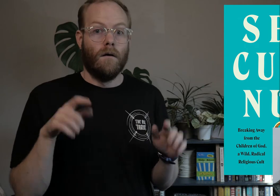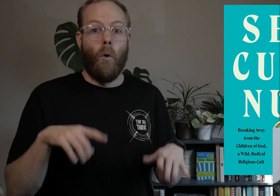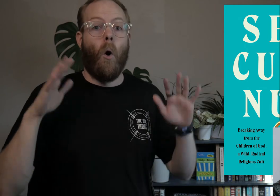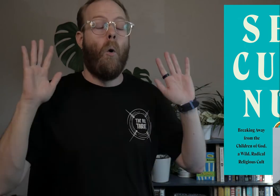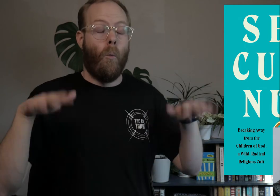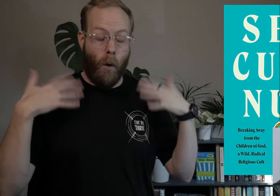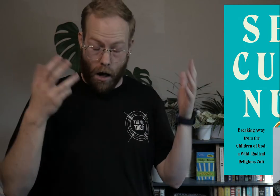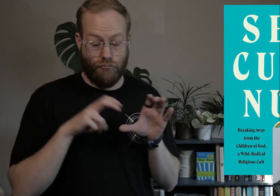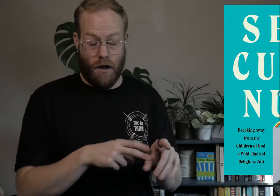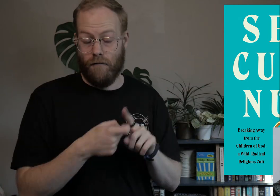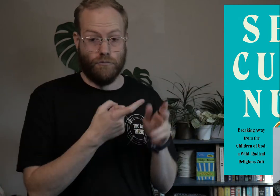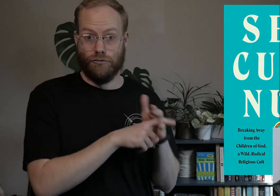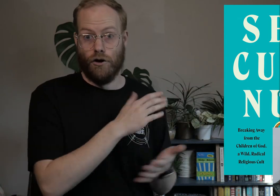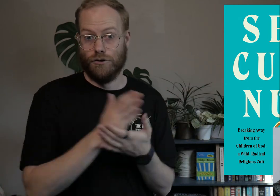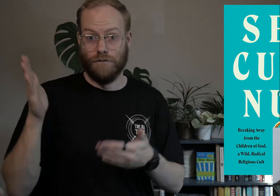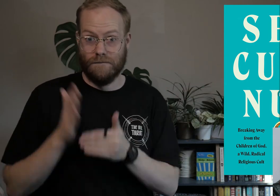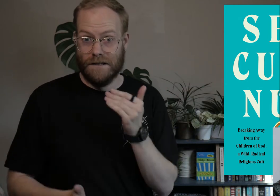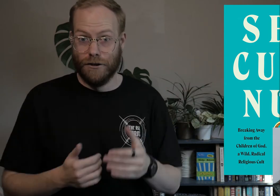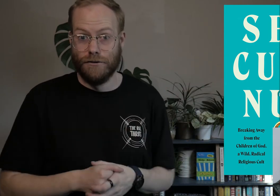This was a wild ride from start to finish.